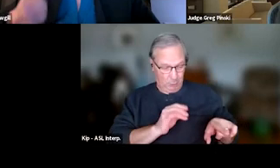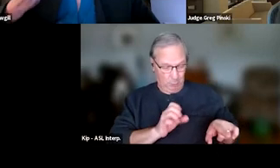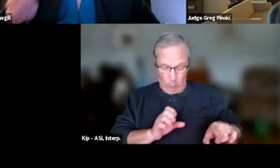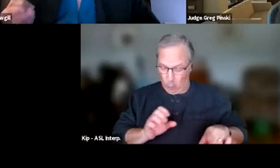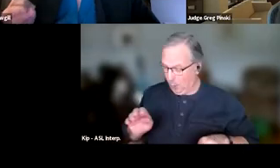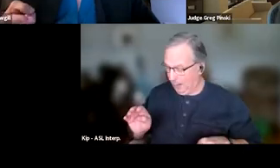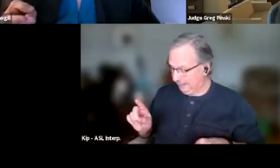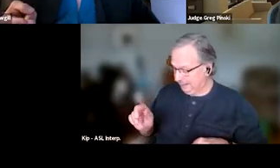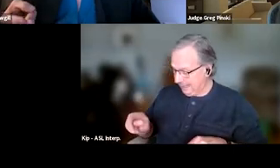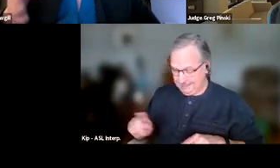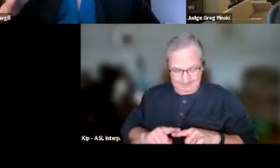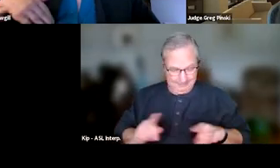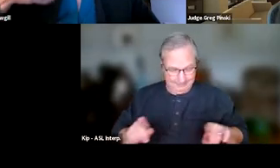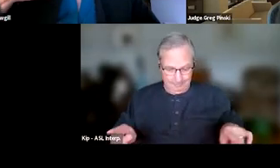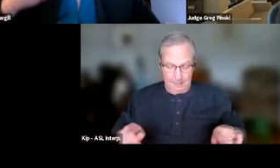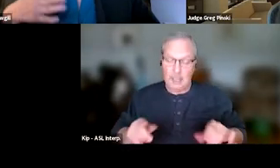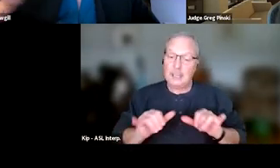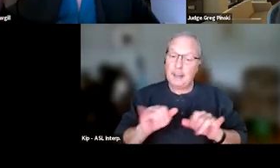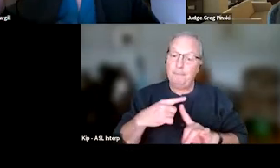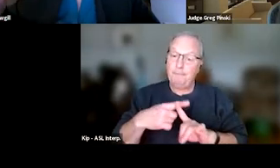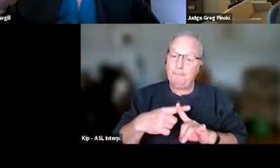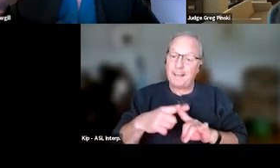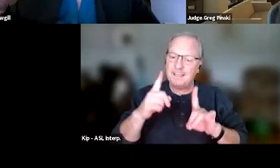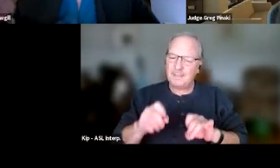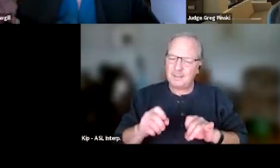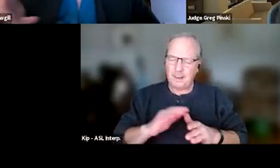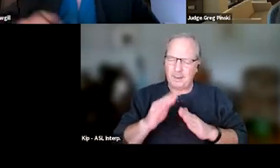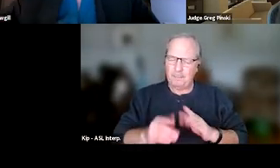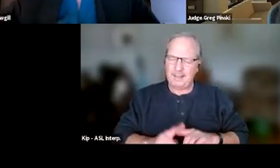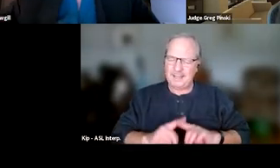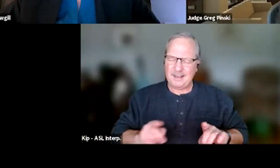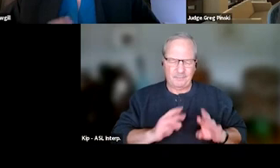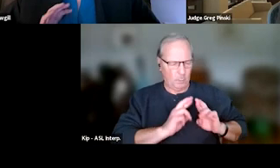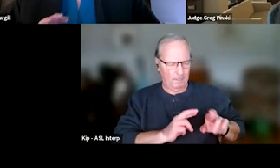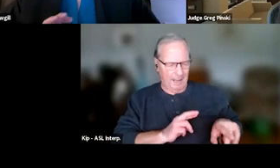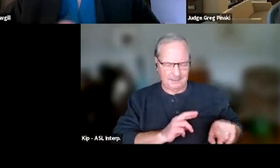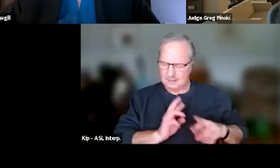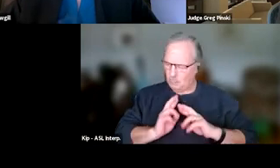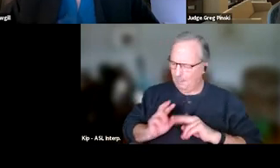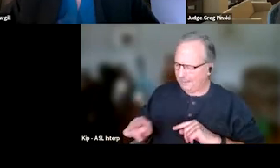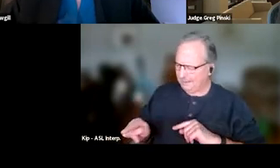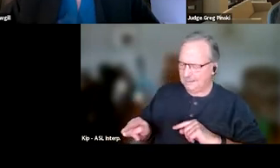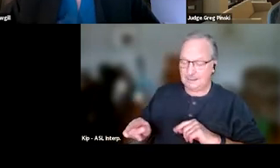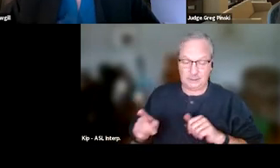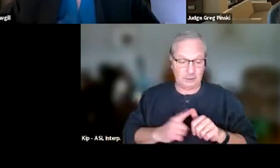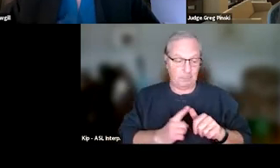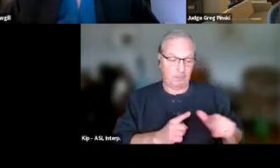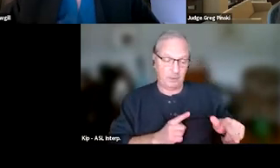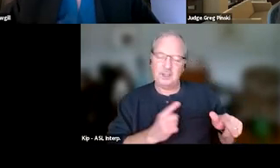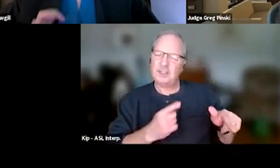they both had positive tests, but we had a completely different responses. So the first person is probably gonna get just a treatment response